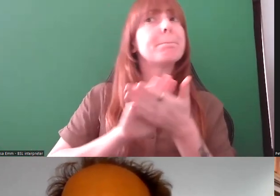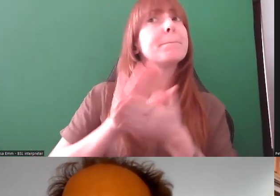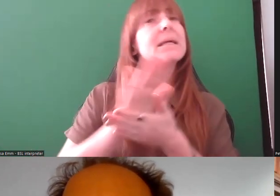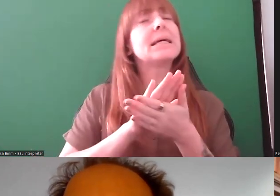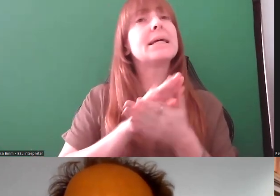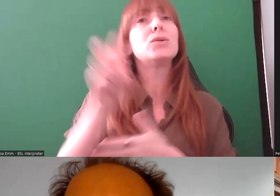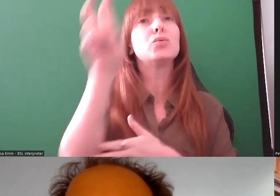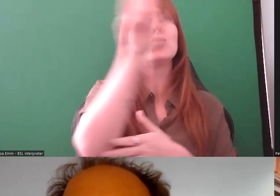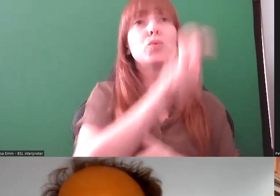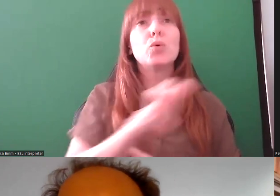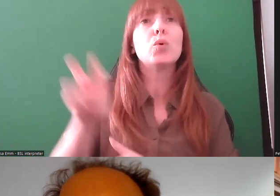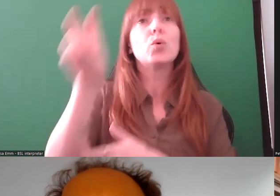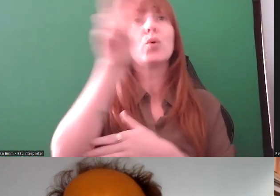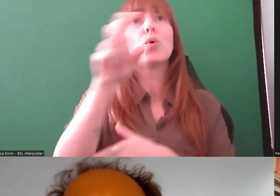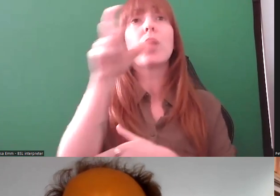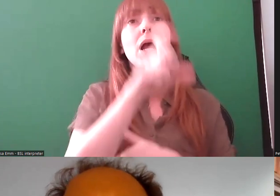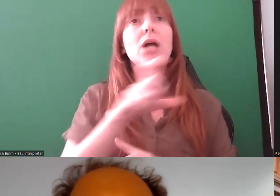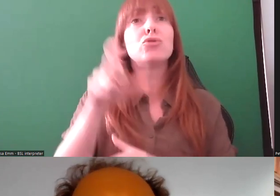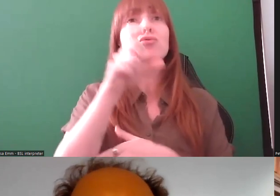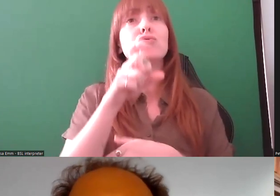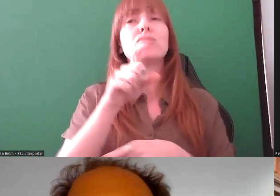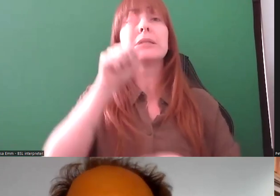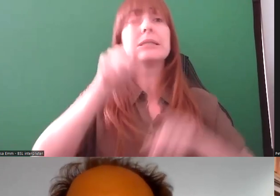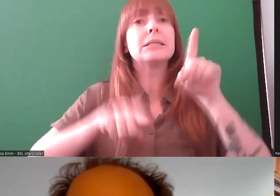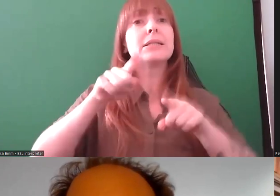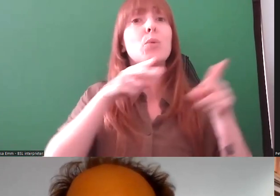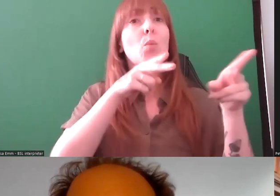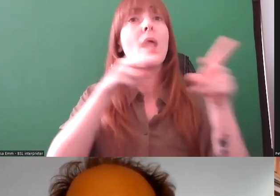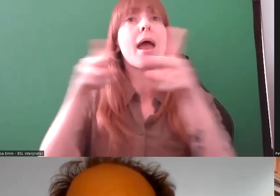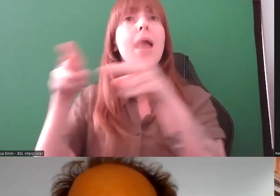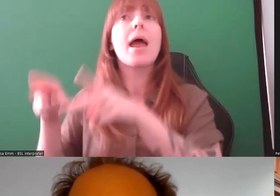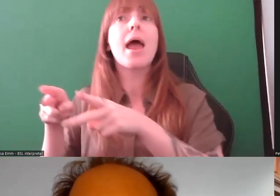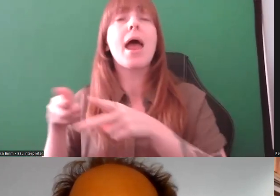country in different ways [?] because I think it's been an intention, and a desire,